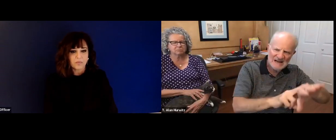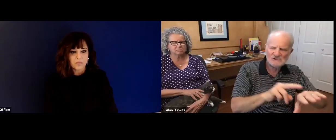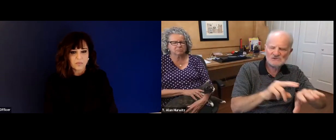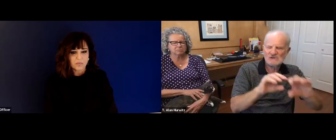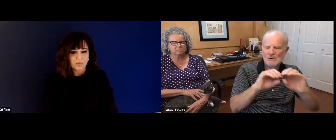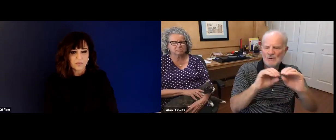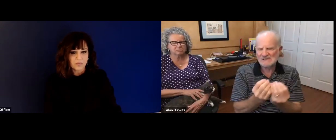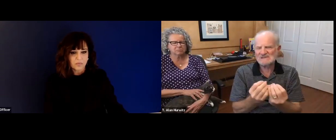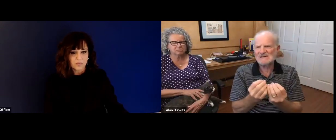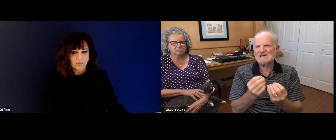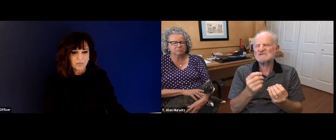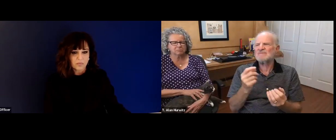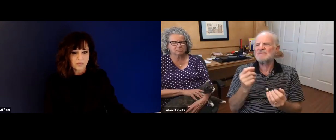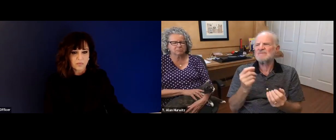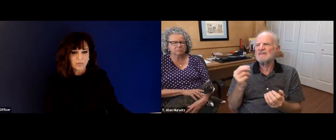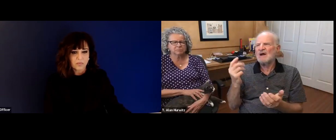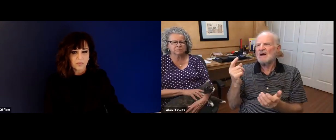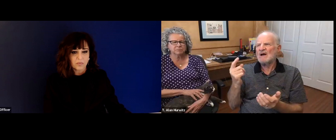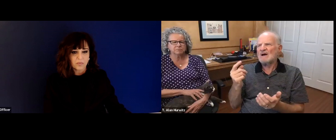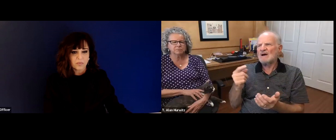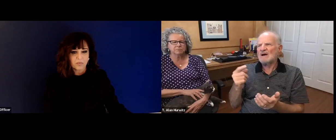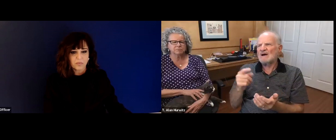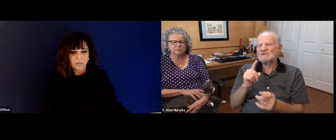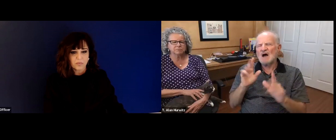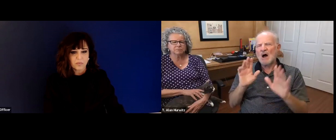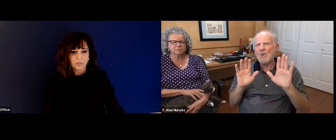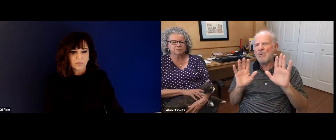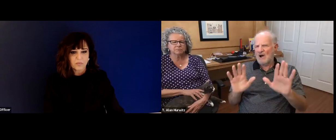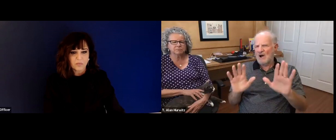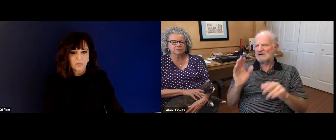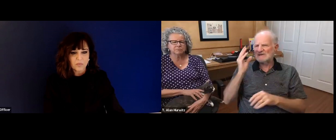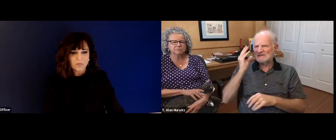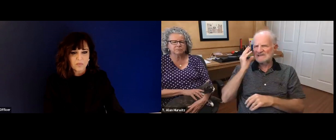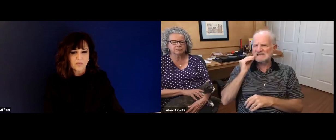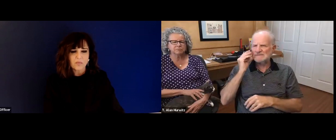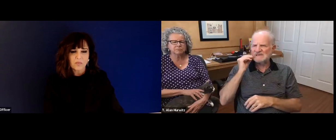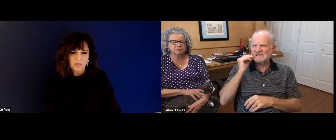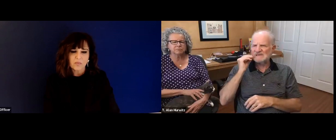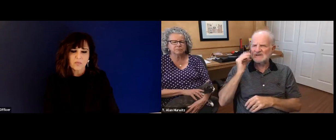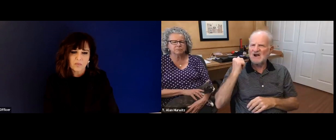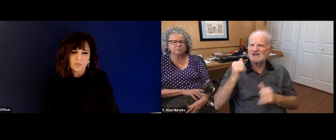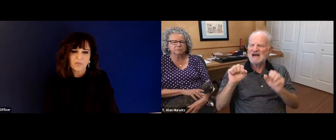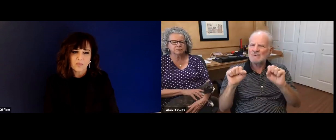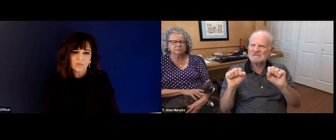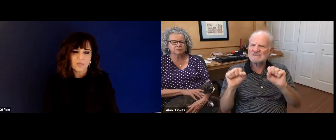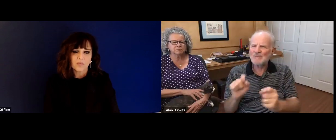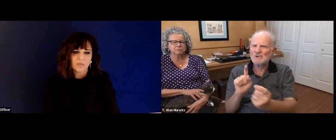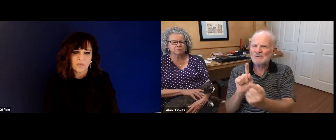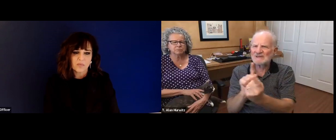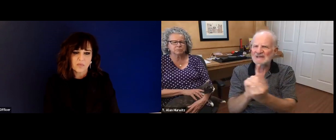Deaf was the next level up kind of the state level. And then I got involved at the national level, the national